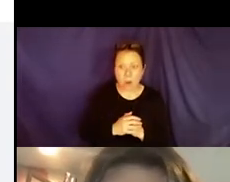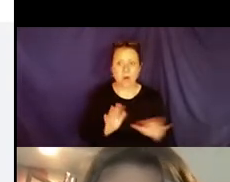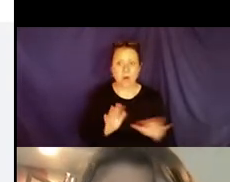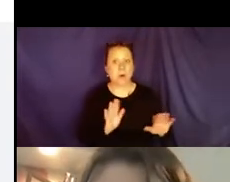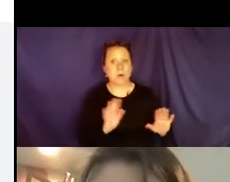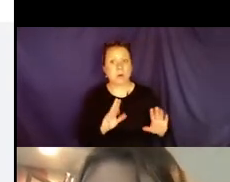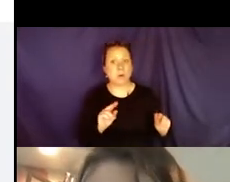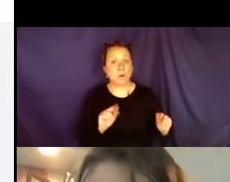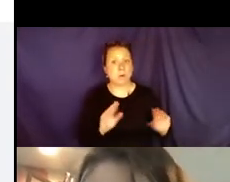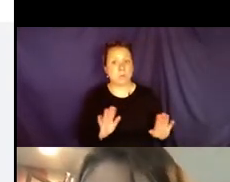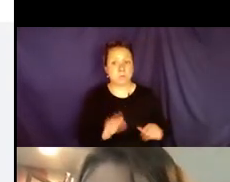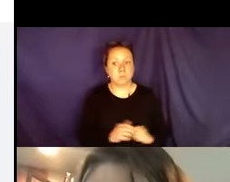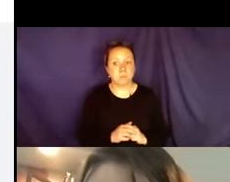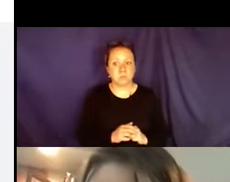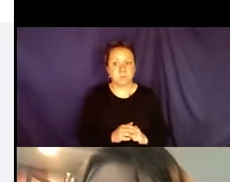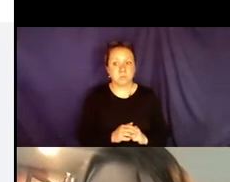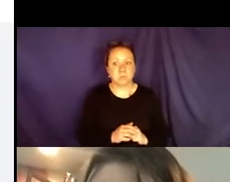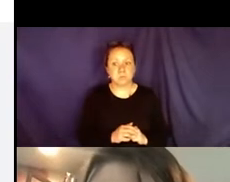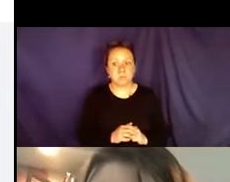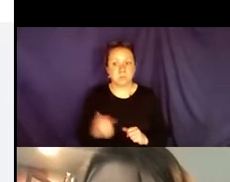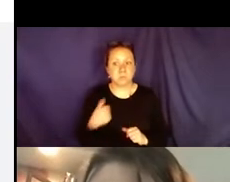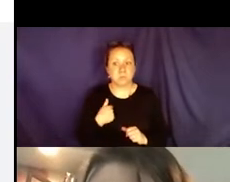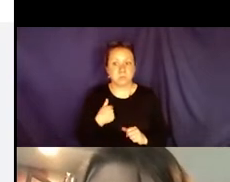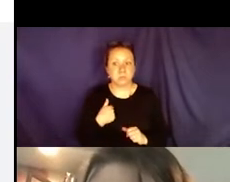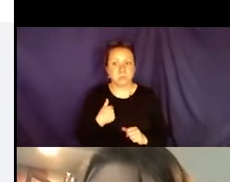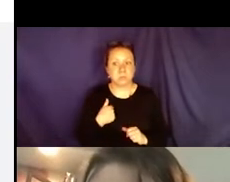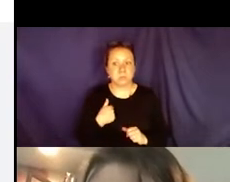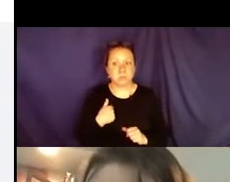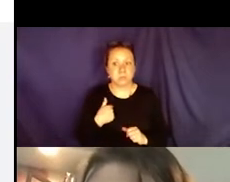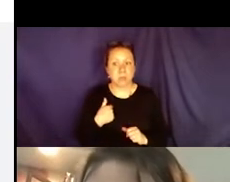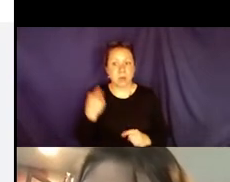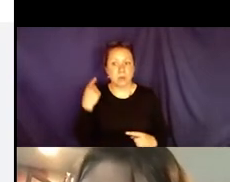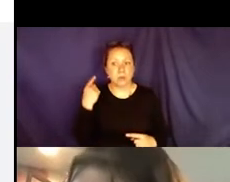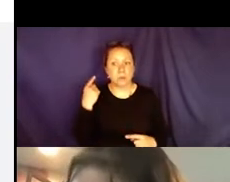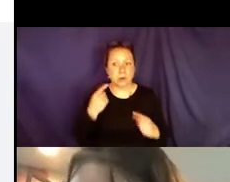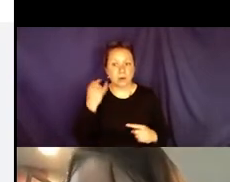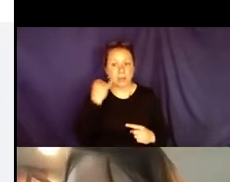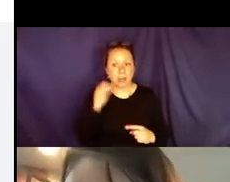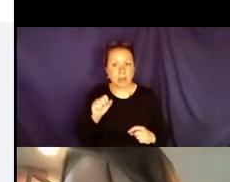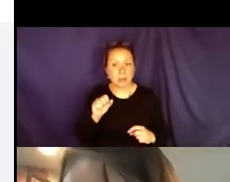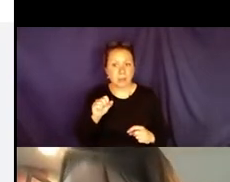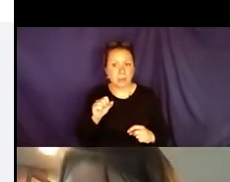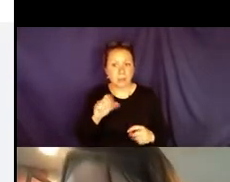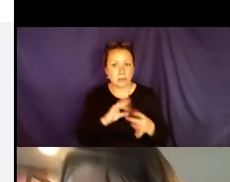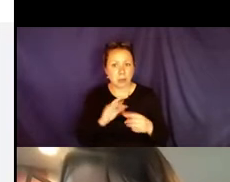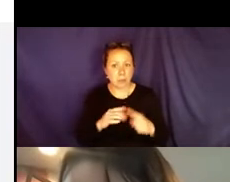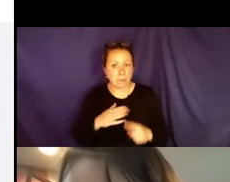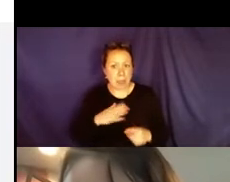write this for you? What you put on there? >> No, no, no. I wanted